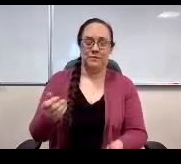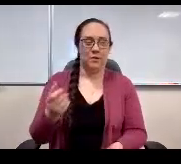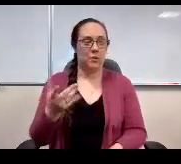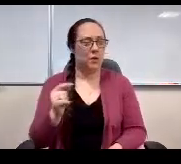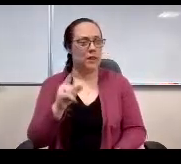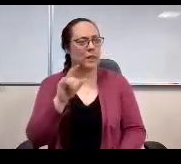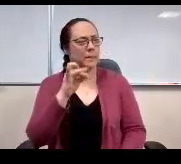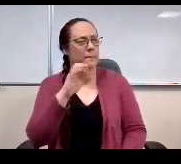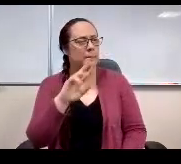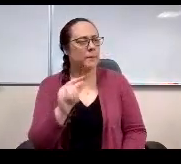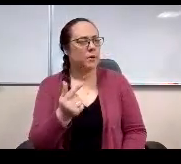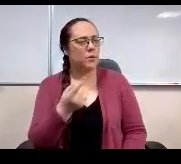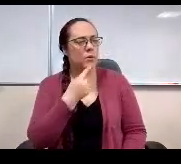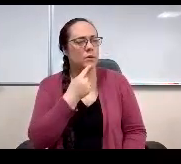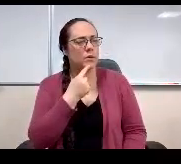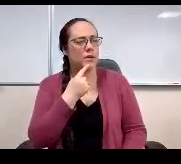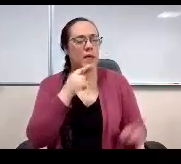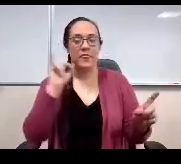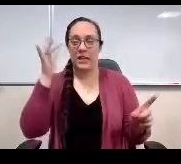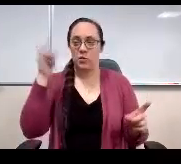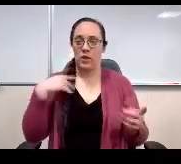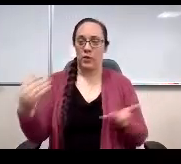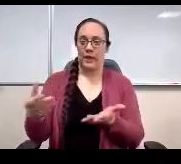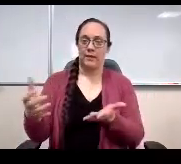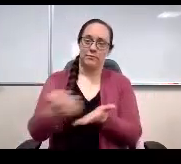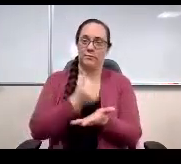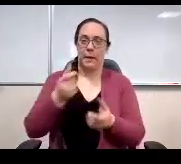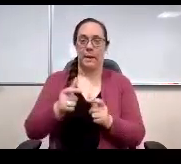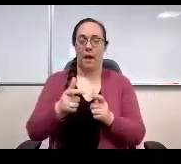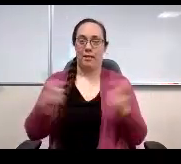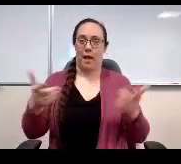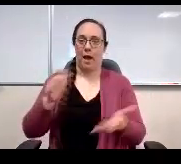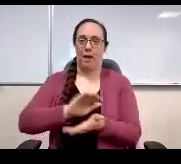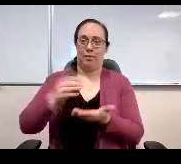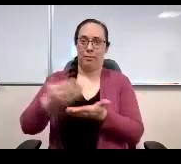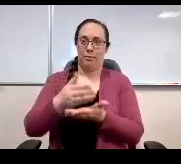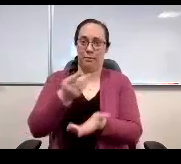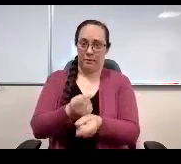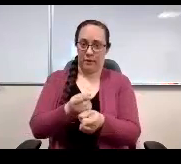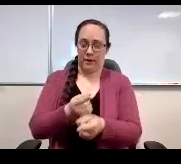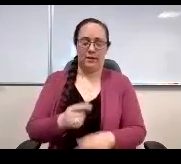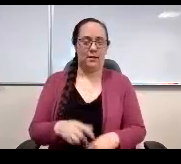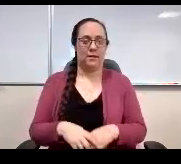Isn't that why you get the big bucks? This is Reynolds, yeah, yeah yeah,